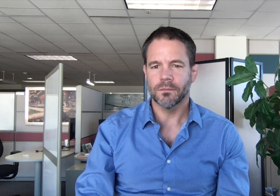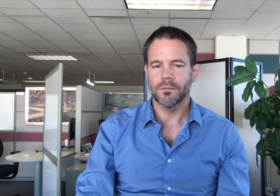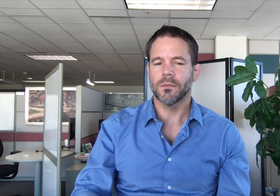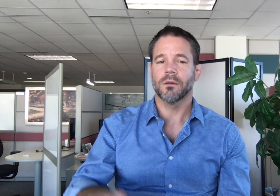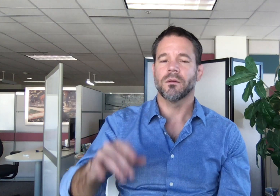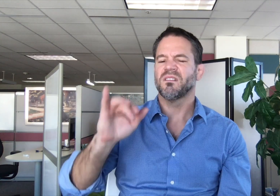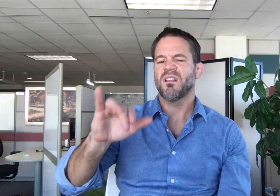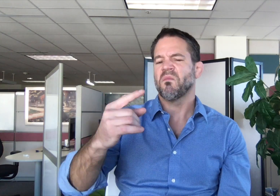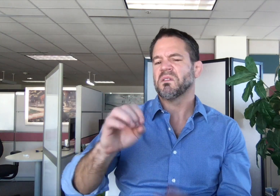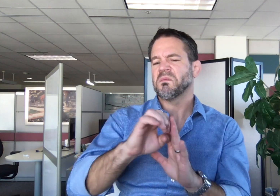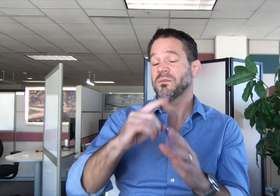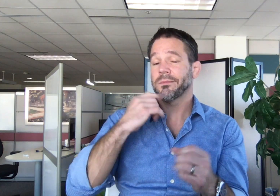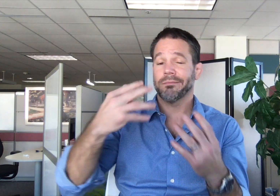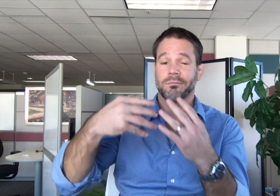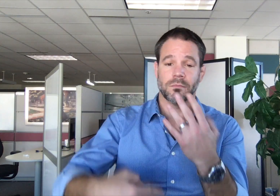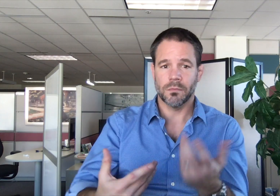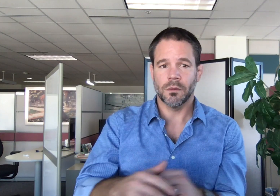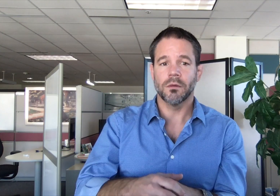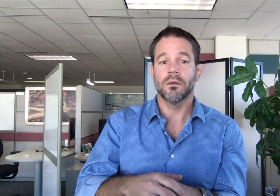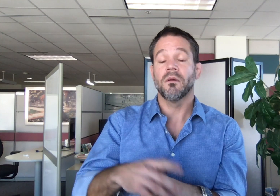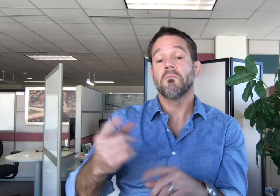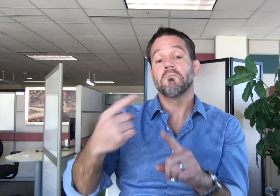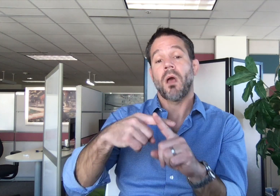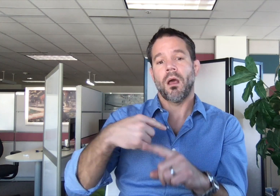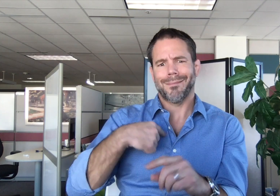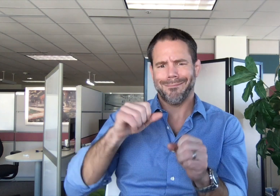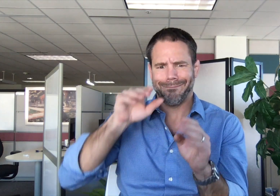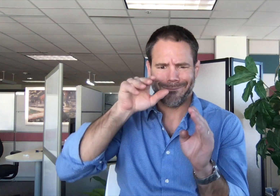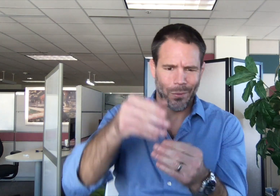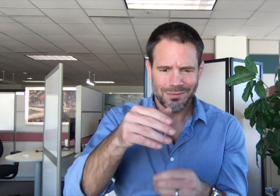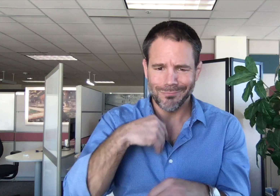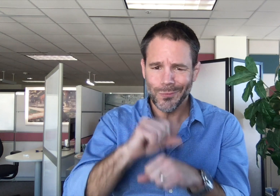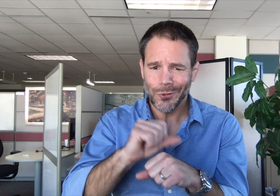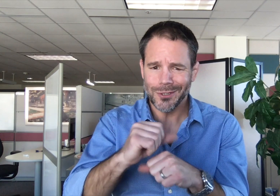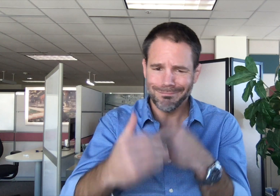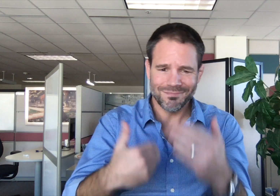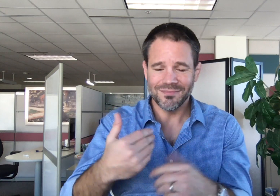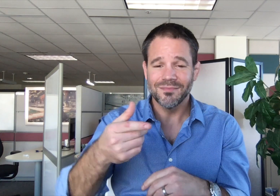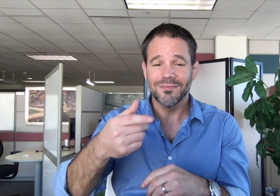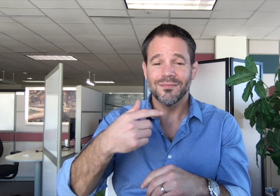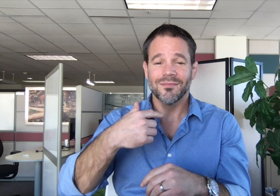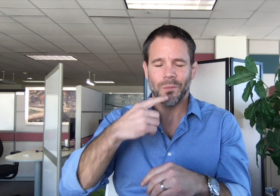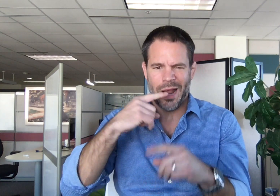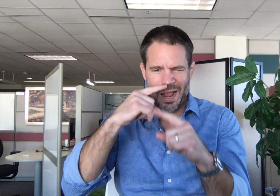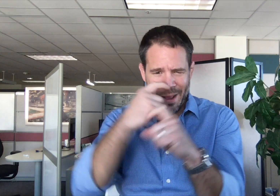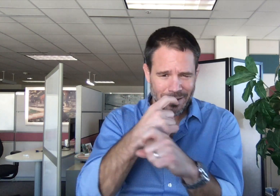That's just one of examples out of many. I also view the ability to focus entirely on the tasks at hand,